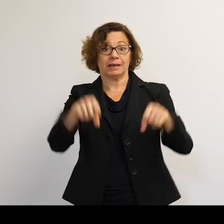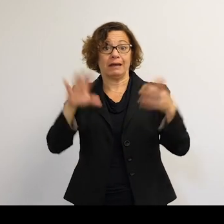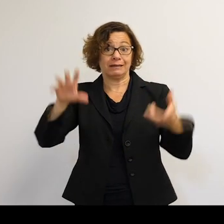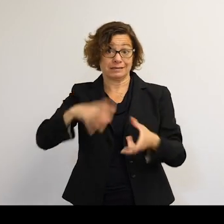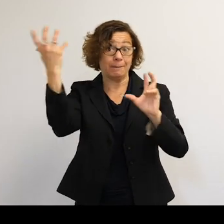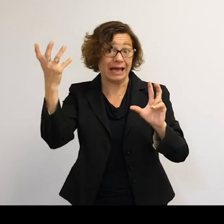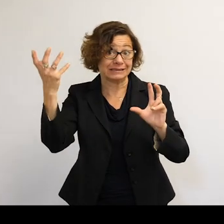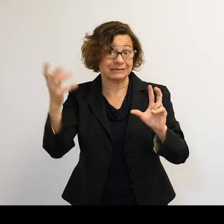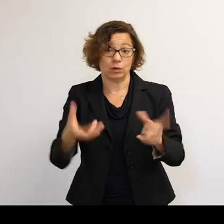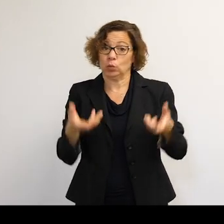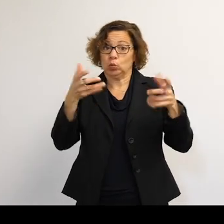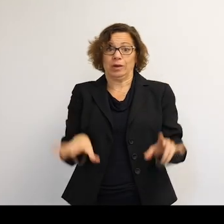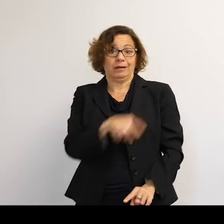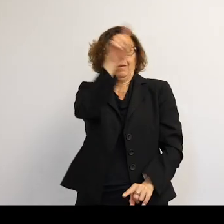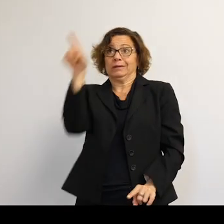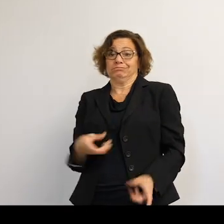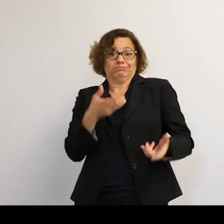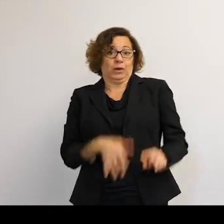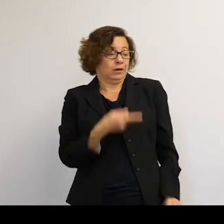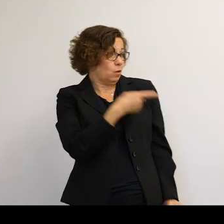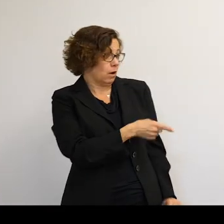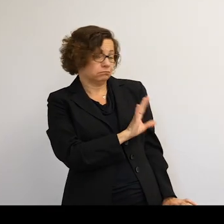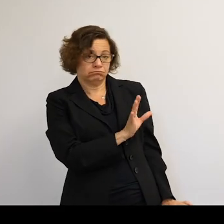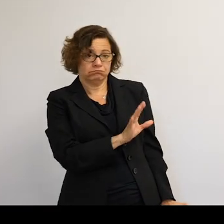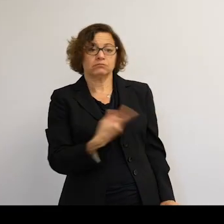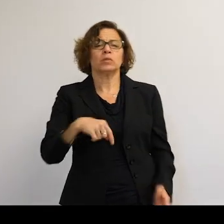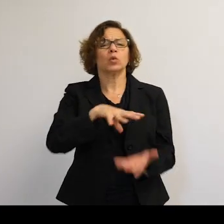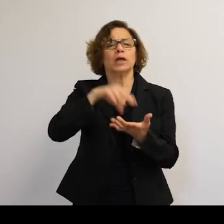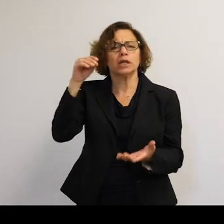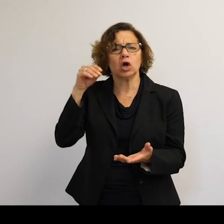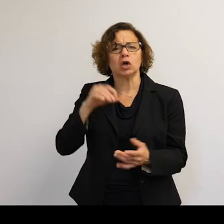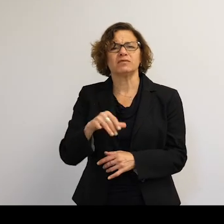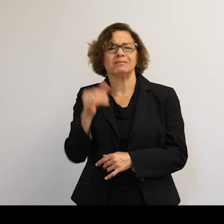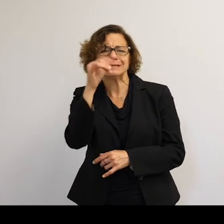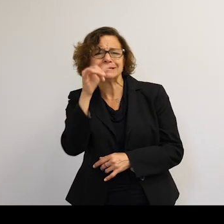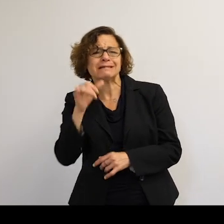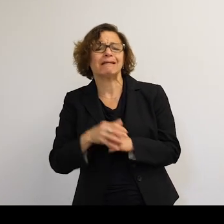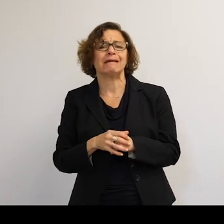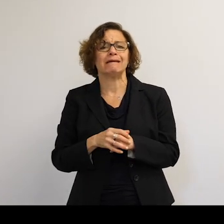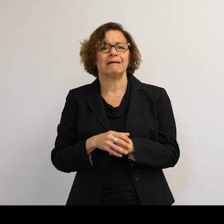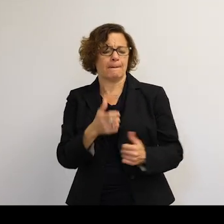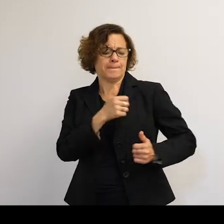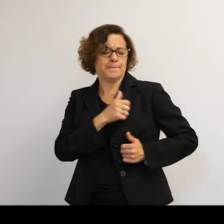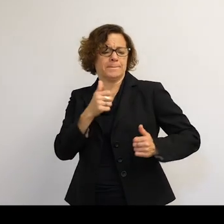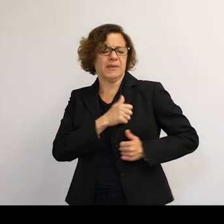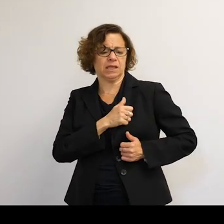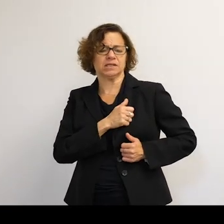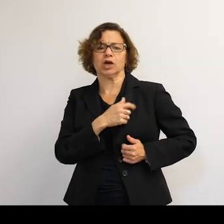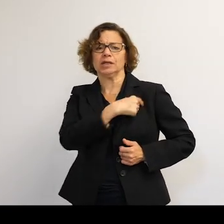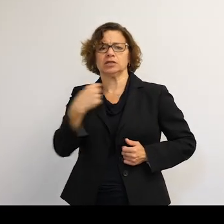This is not what we wanted. So what did we learn from this needless military posturing?